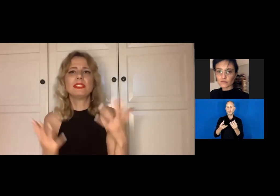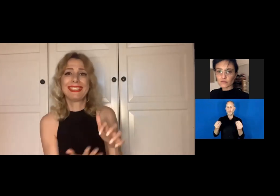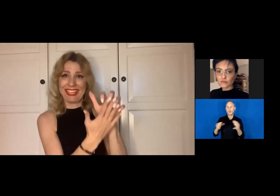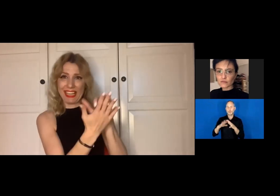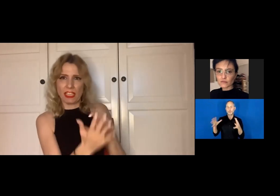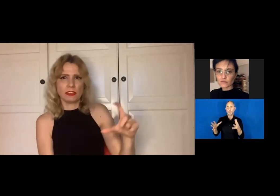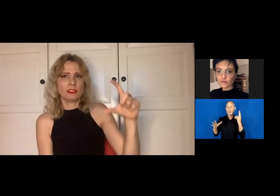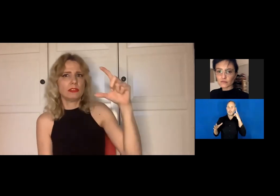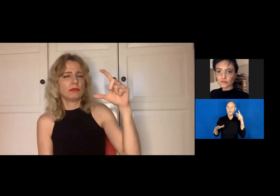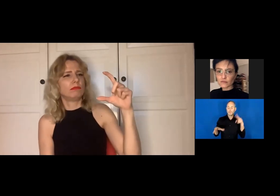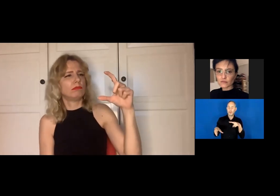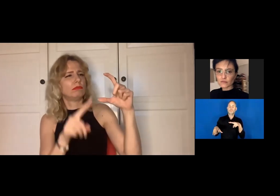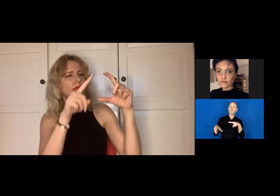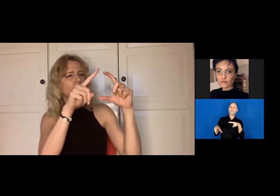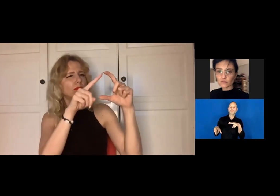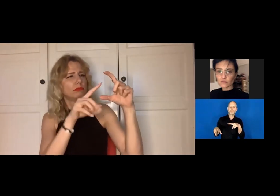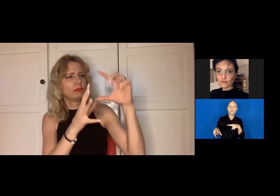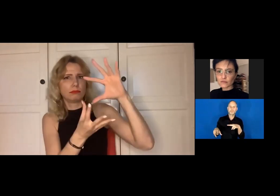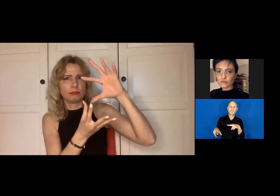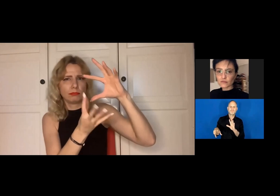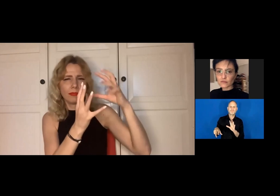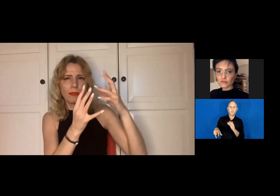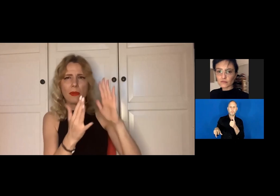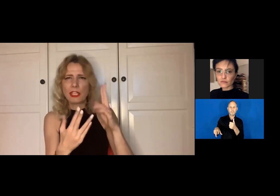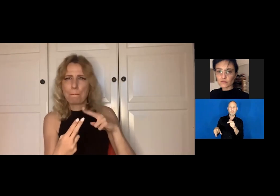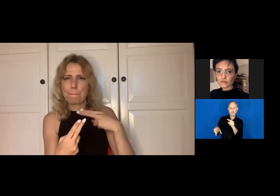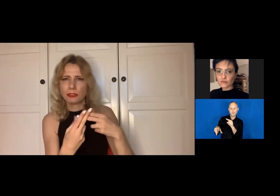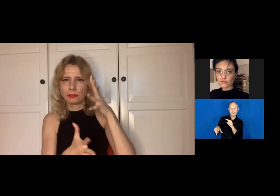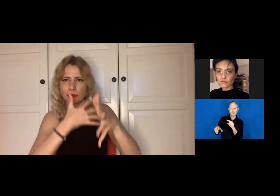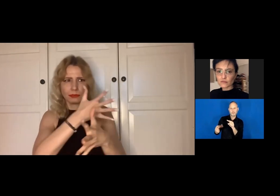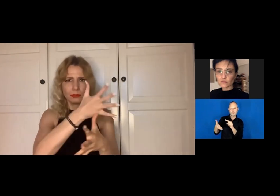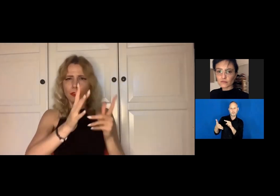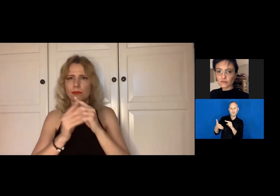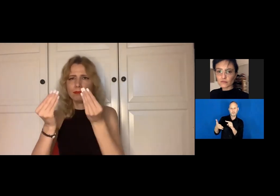But this is not what you really need to say with your hands.